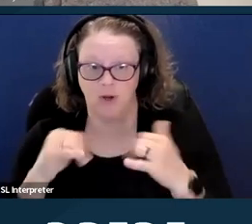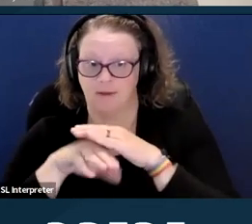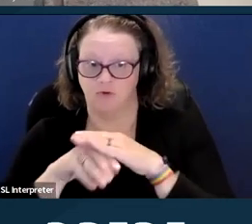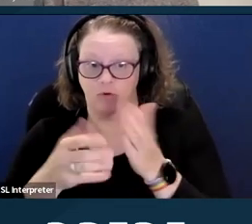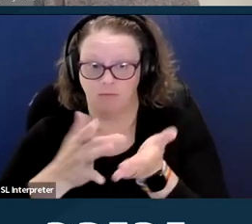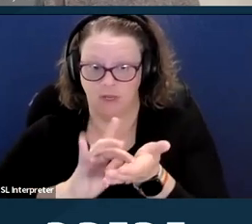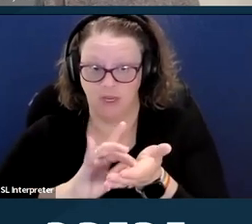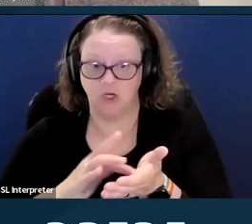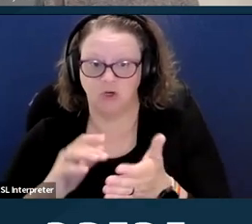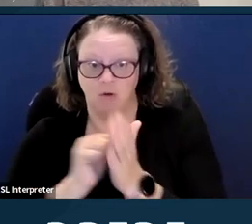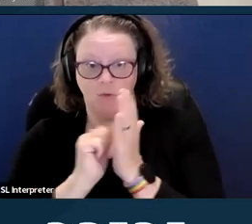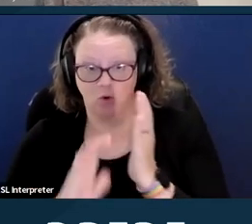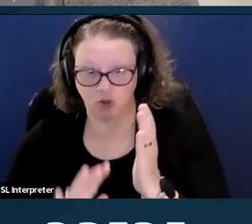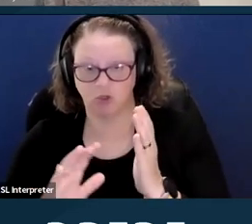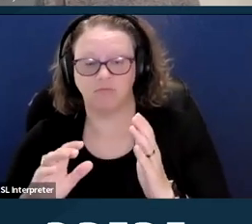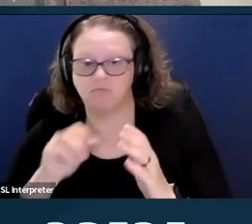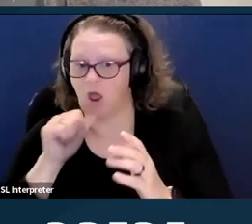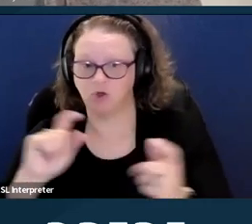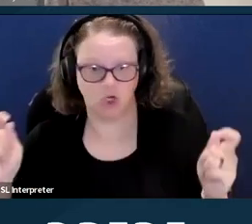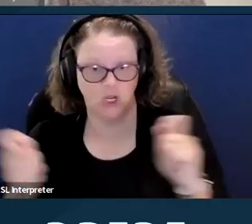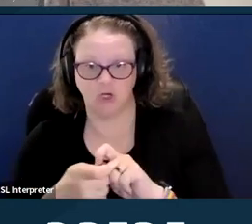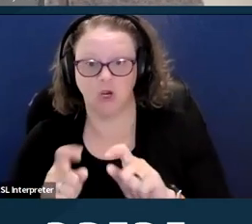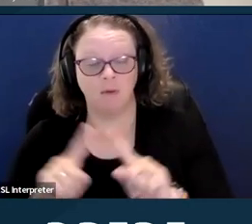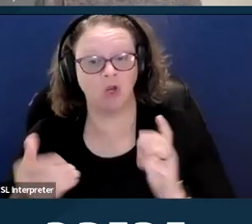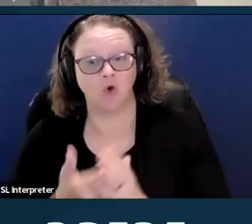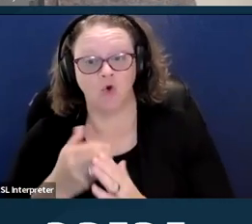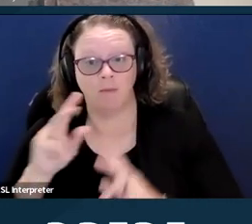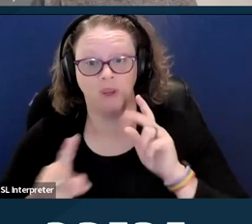because new parties could still challenge access in the future.